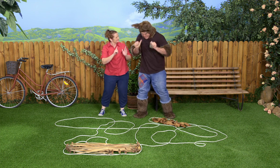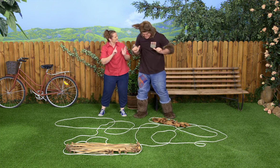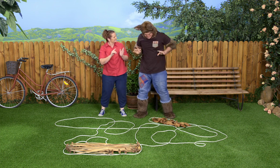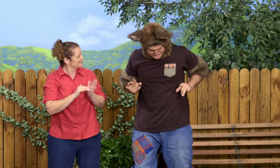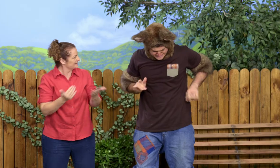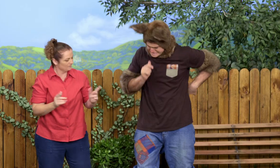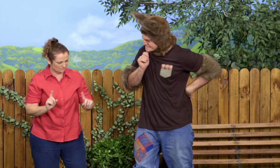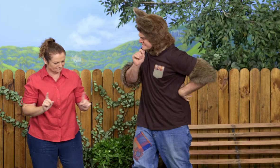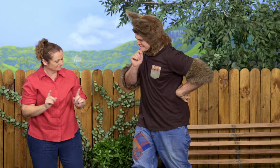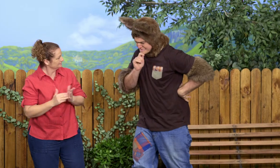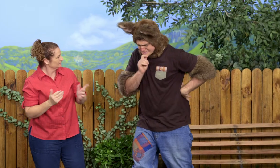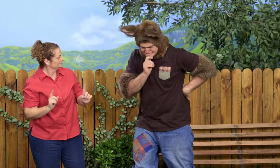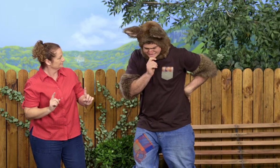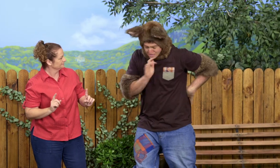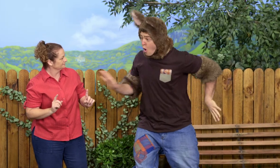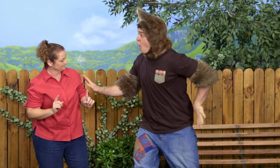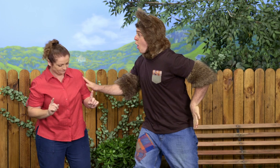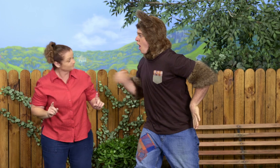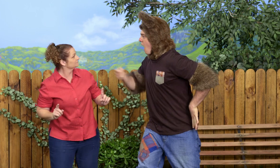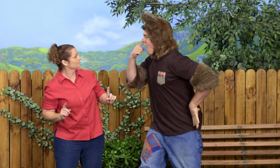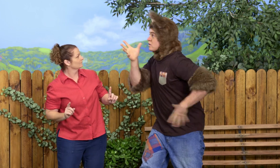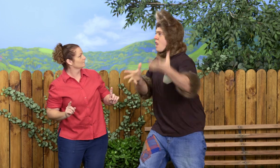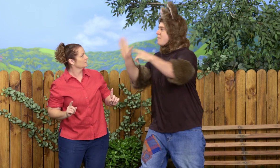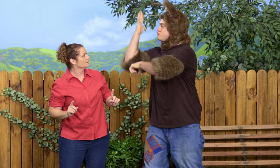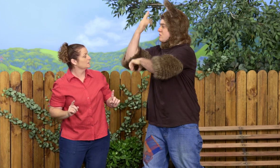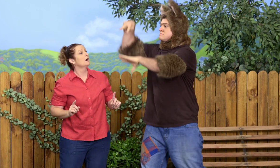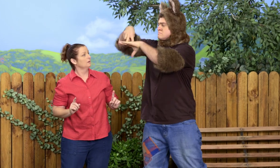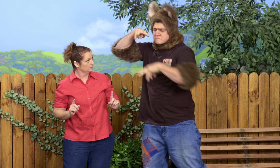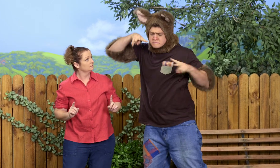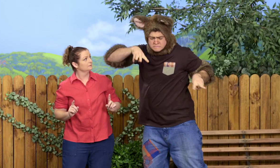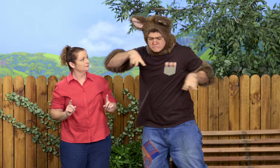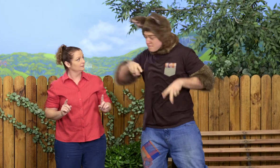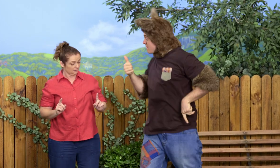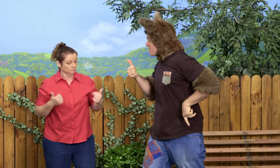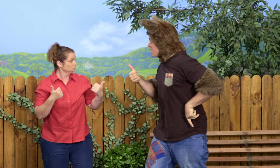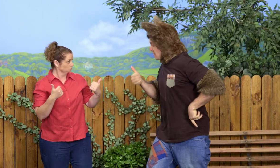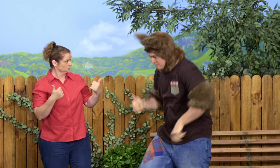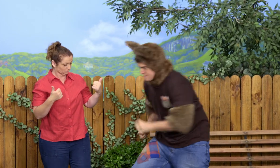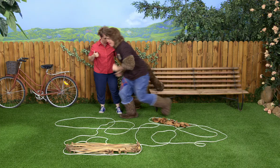Alright. What's next? Hm...I know! I'll climb up my tree, so that I can get a better view!